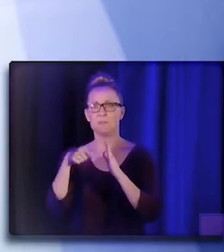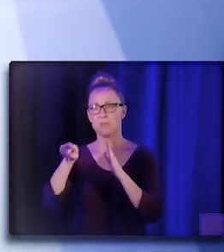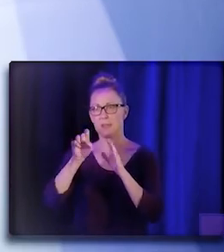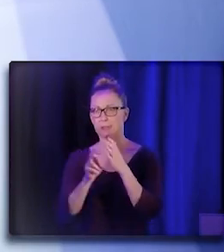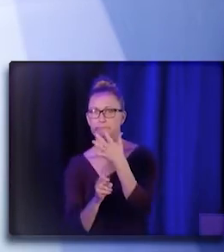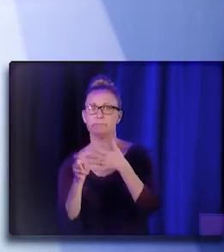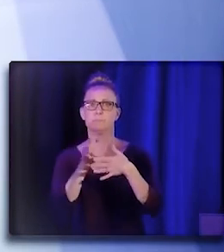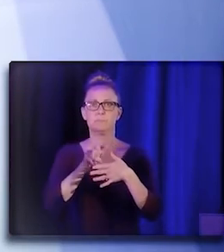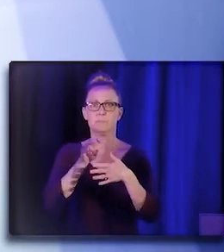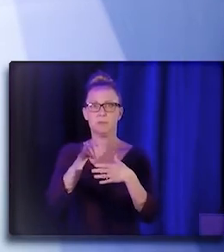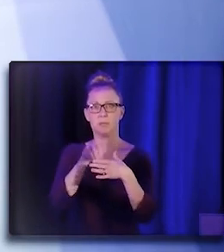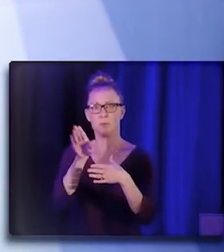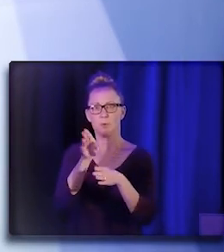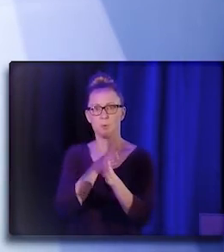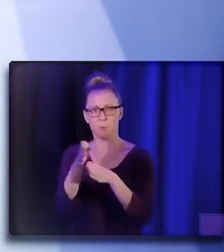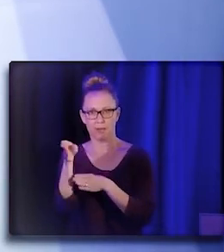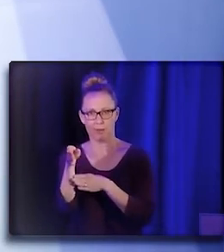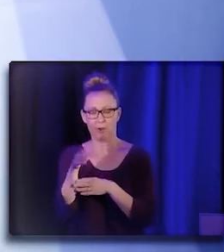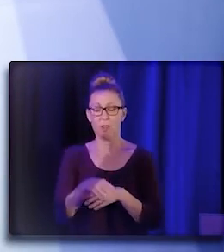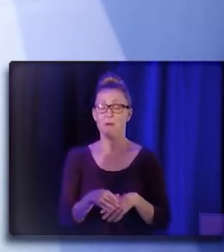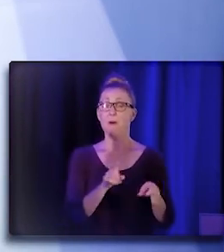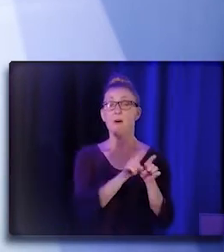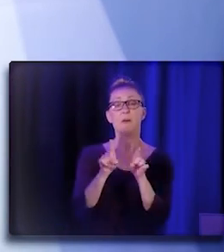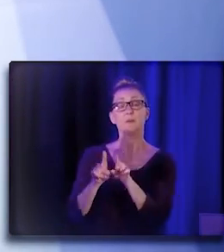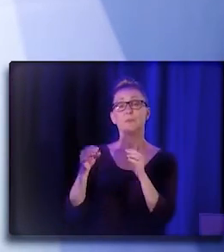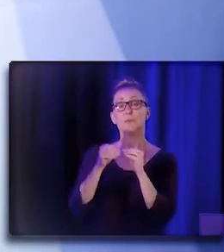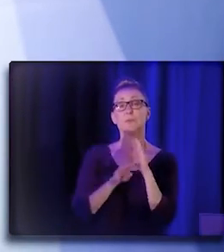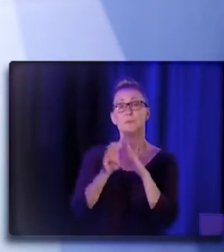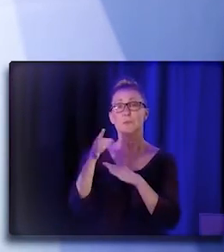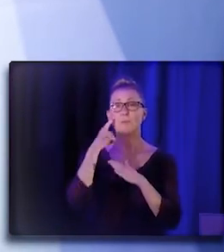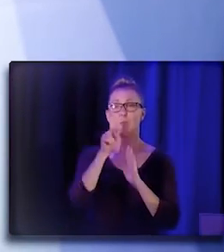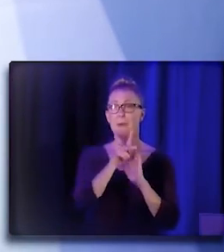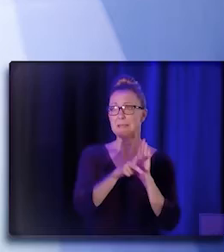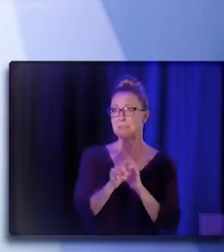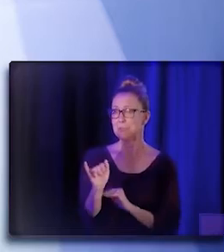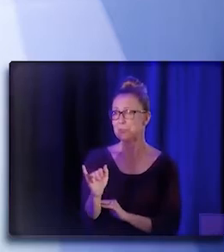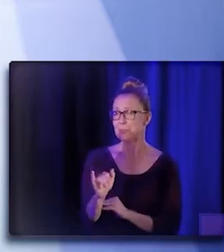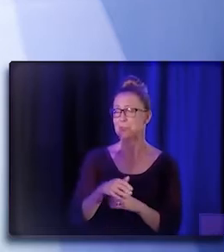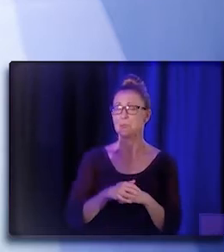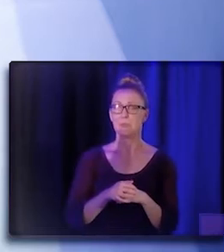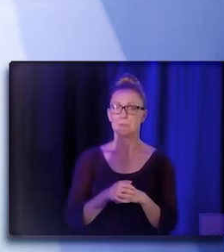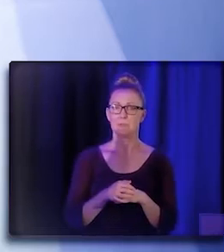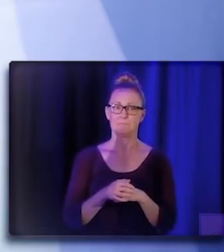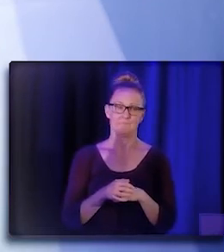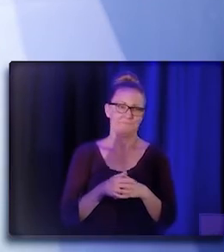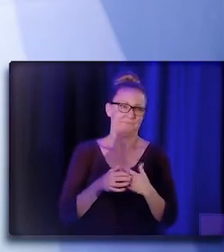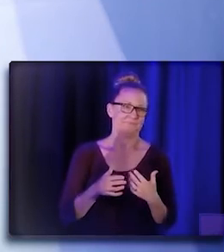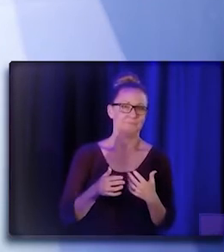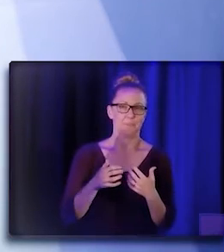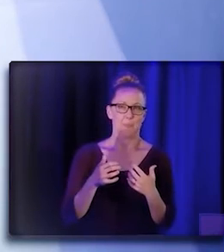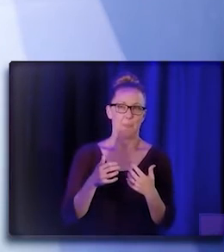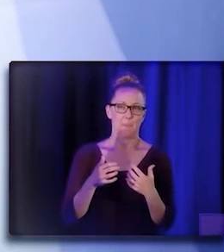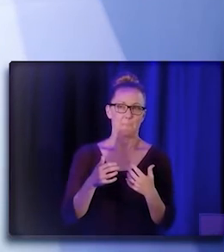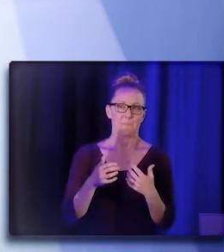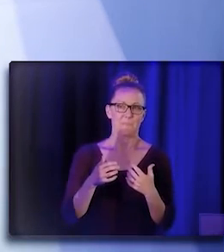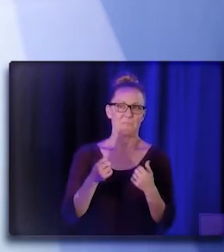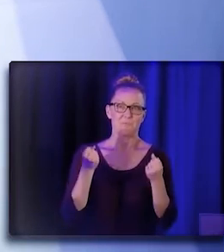And then also just more development in, you know, policy. You know, all these events are coming to a forefront,